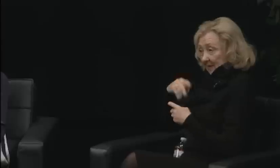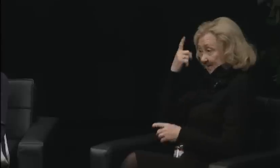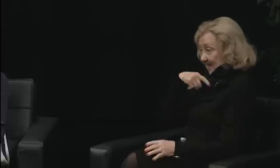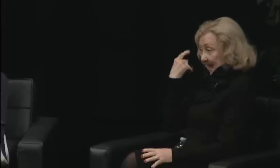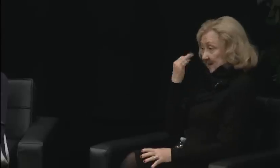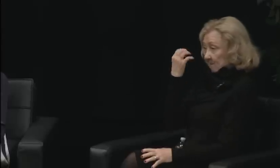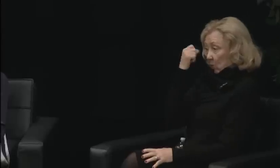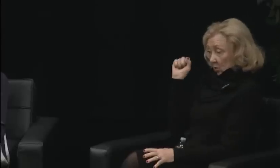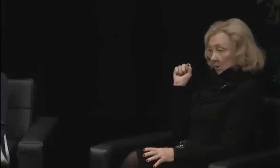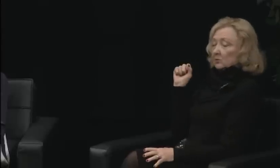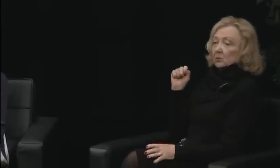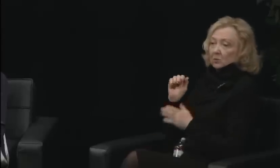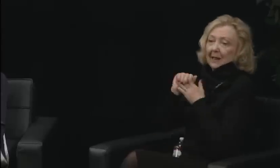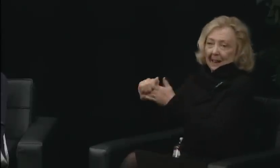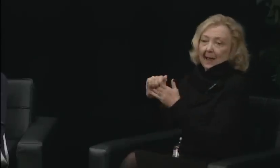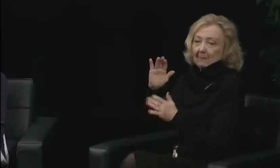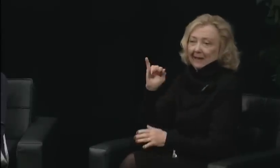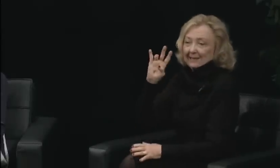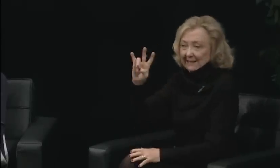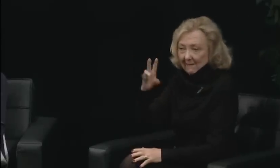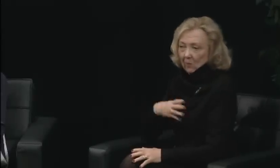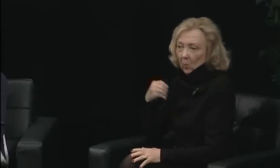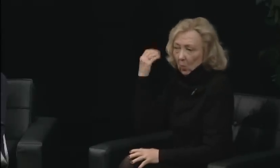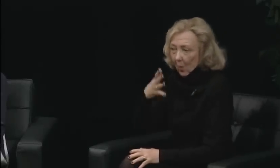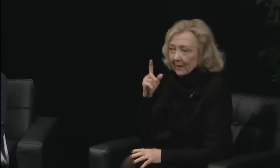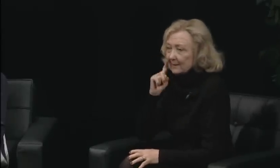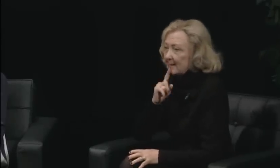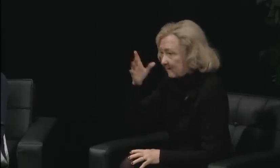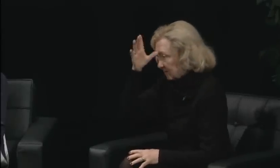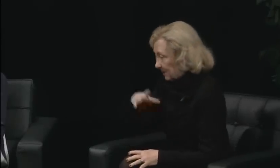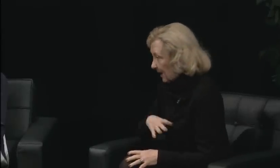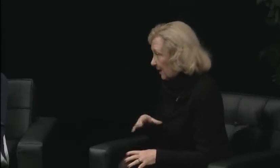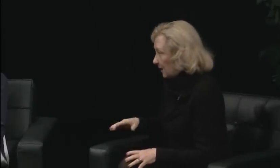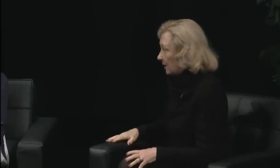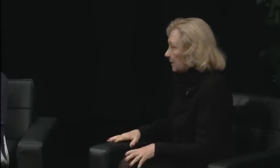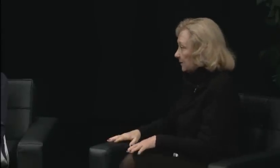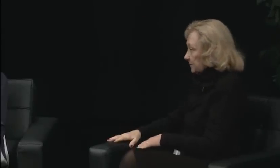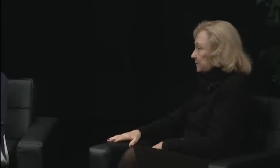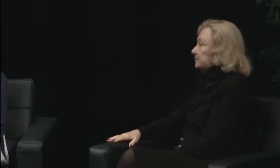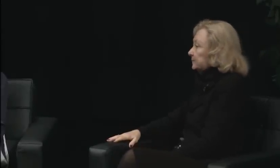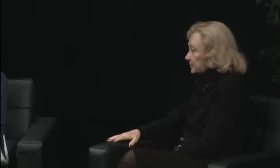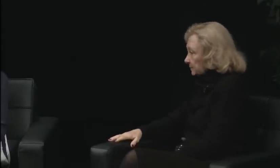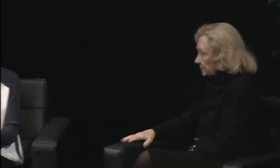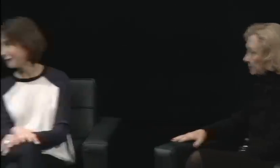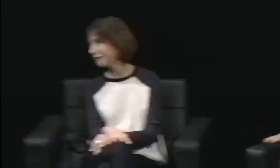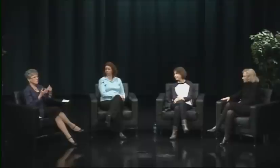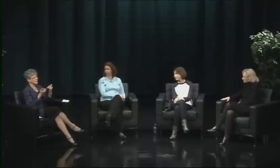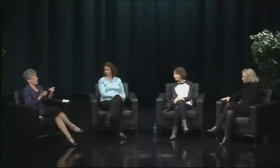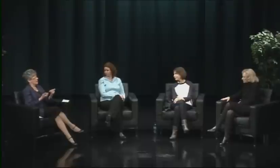Right, Greg also had his brother there, and I think that the whole Hlibok family